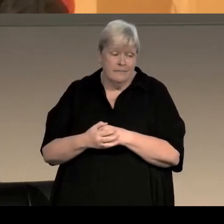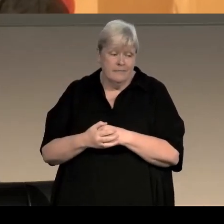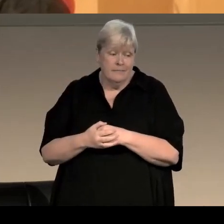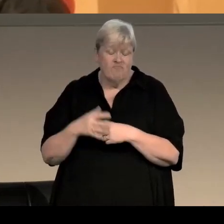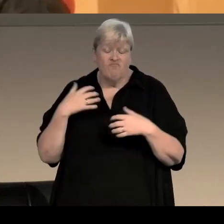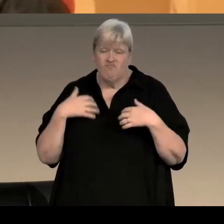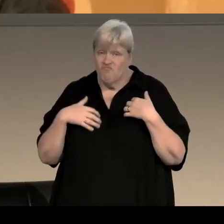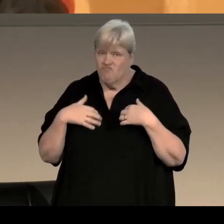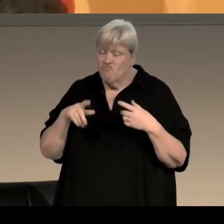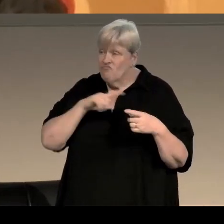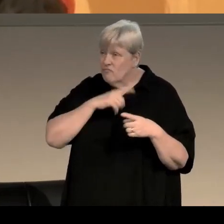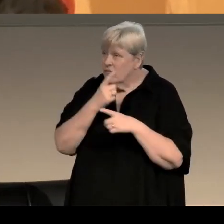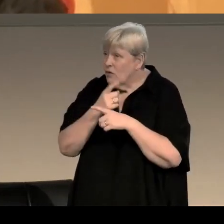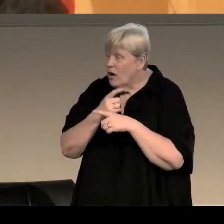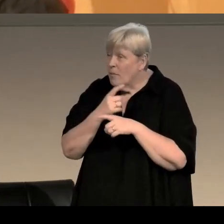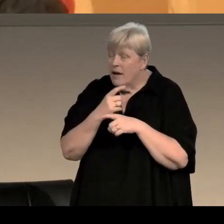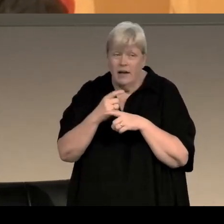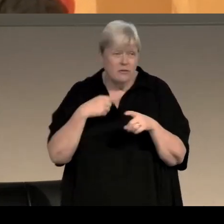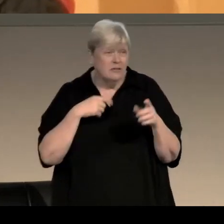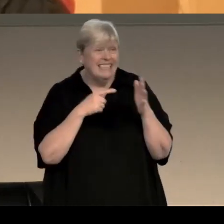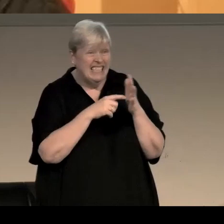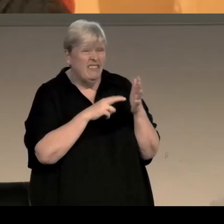because we're talking about developing it for television at the moment already,